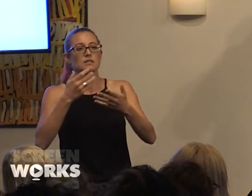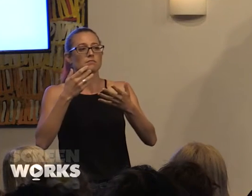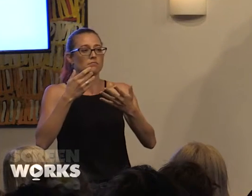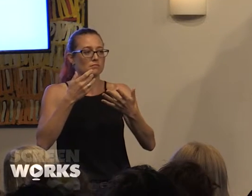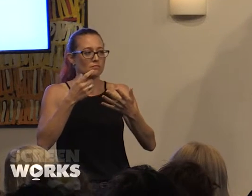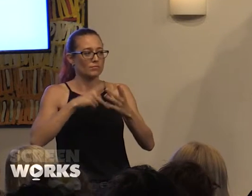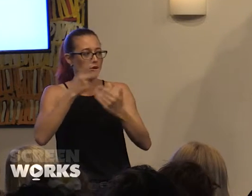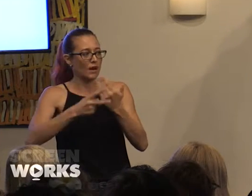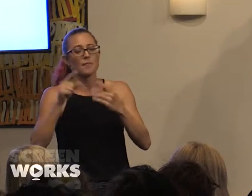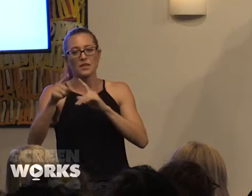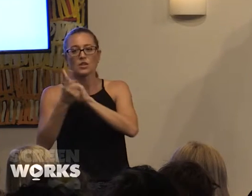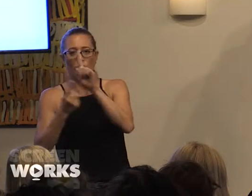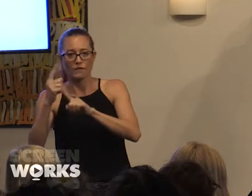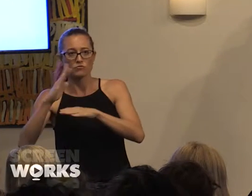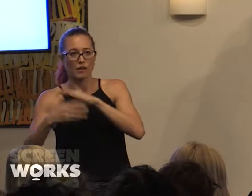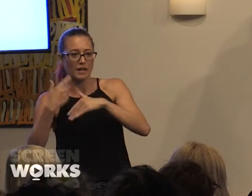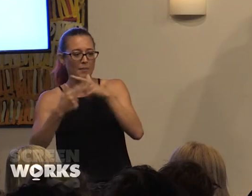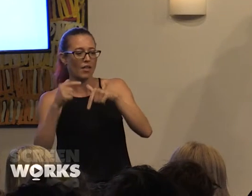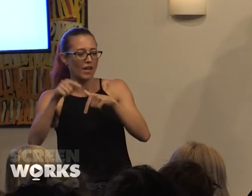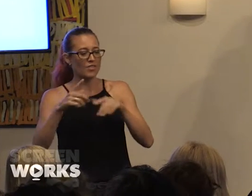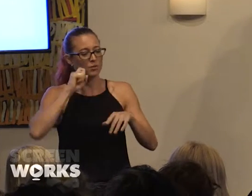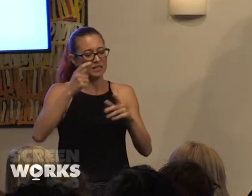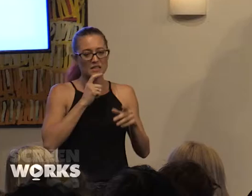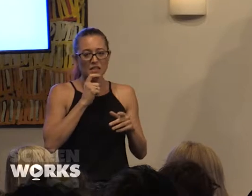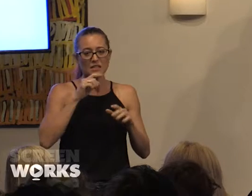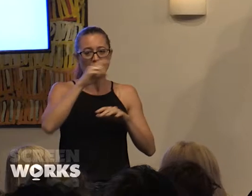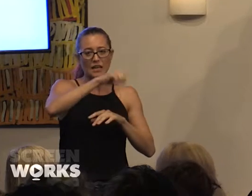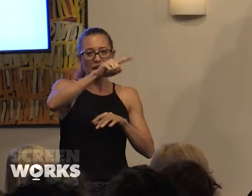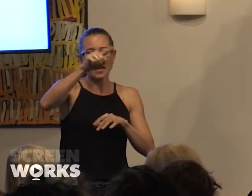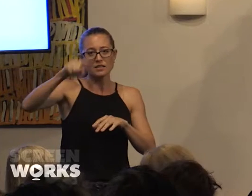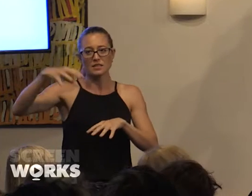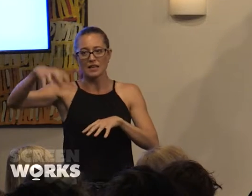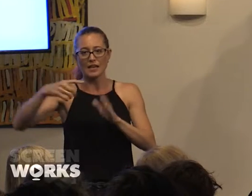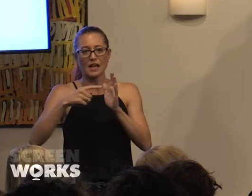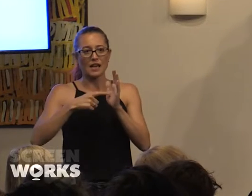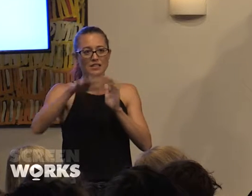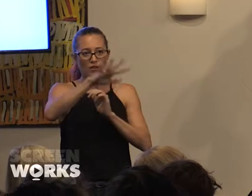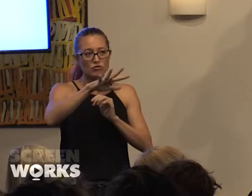with that; roundtable dinners held in each state and territory. There'll be a